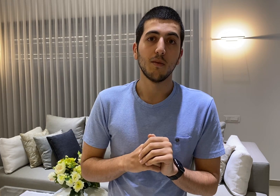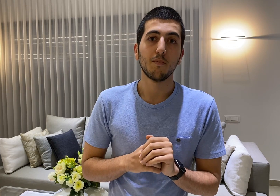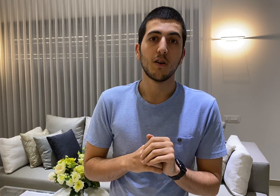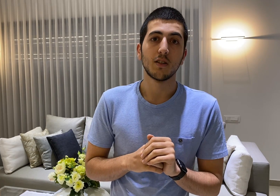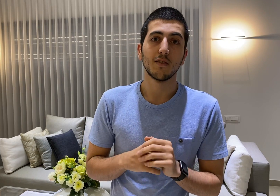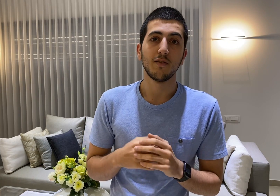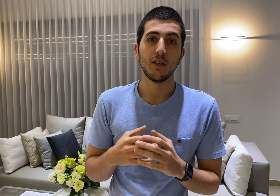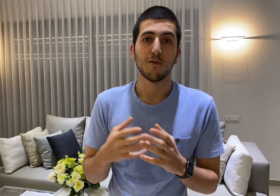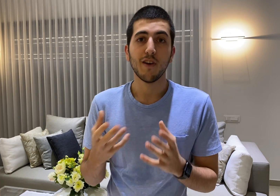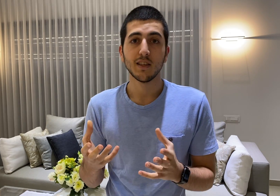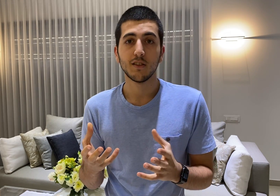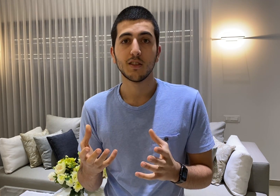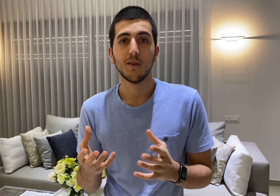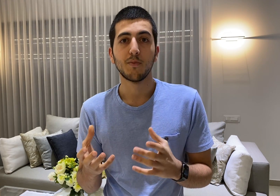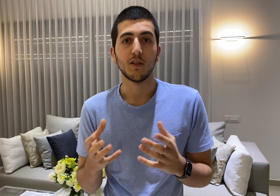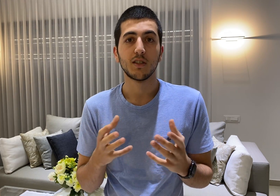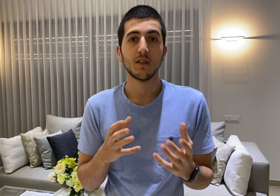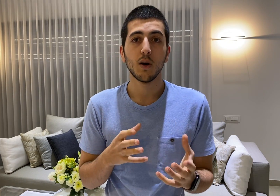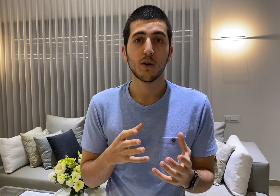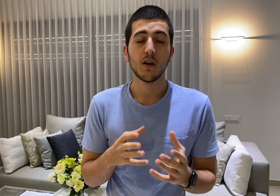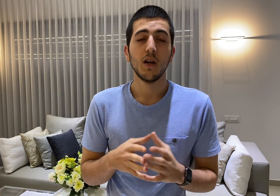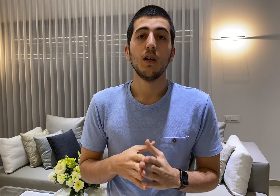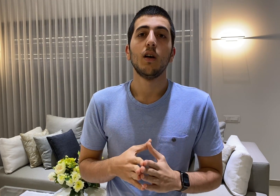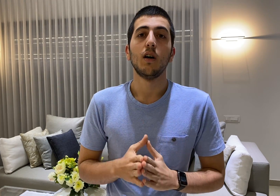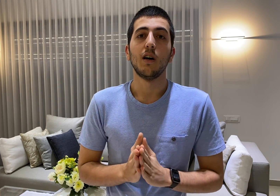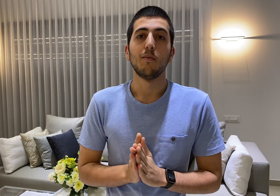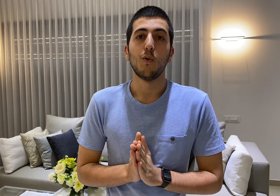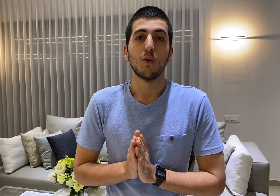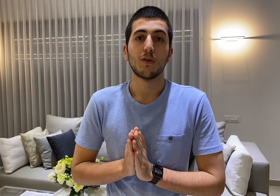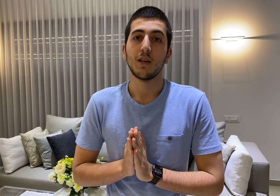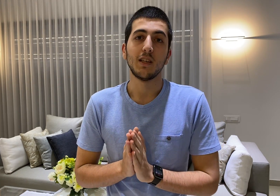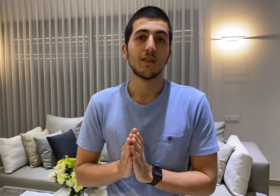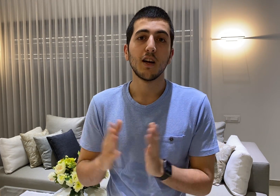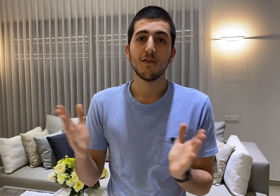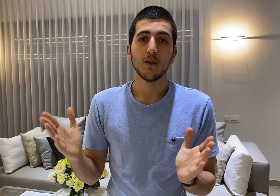parts of the video faster some parts slower or to make the entire video